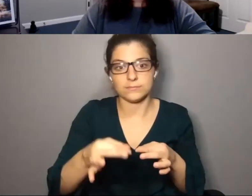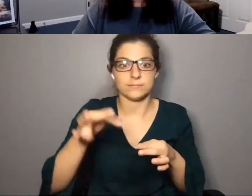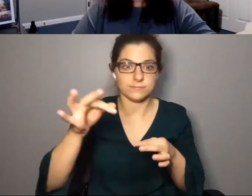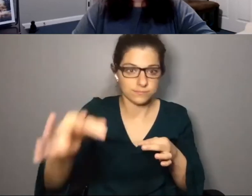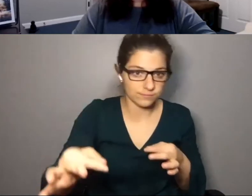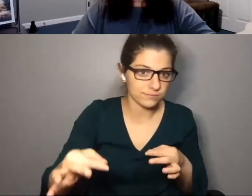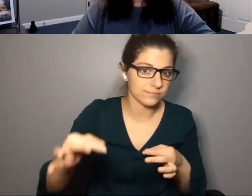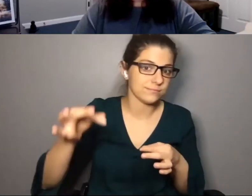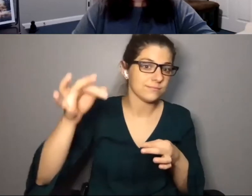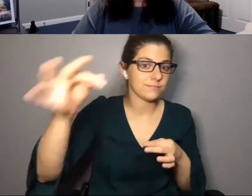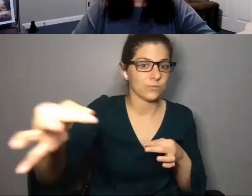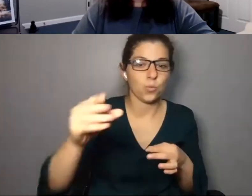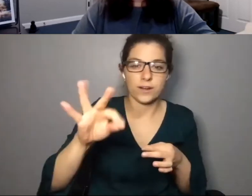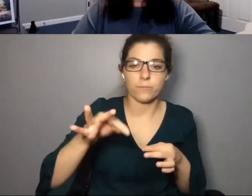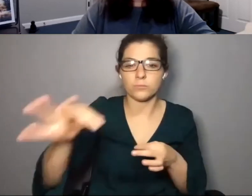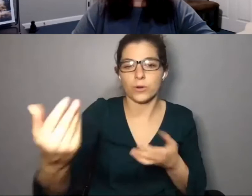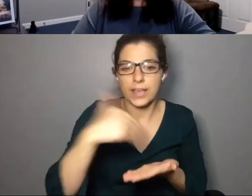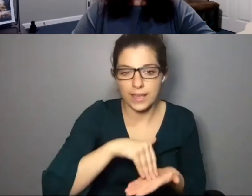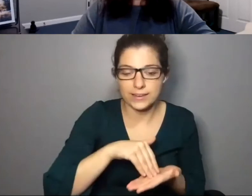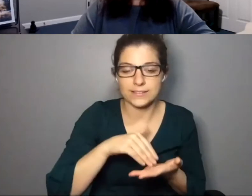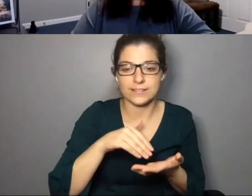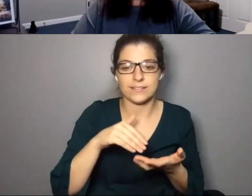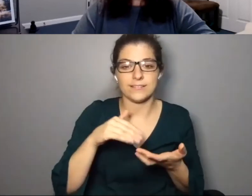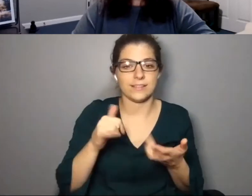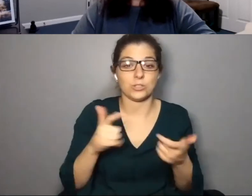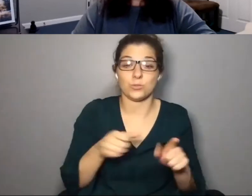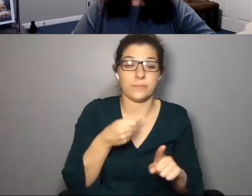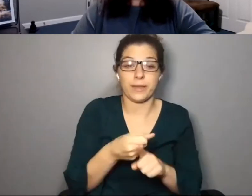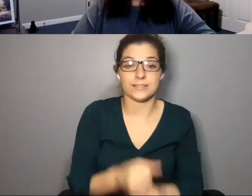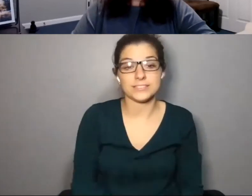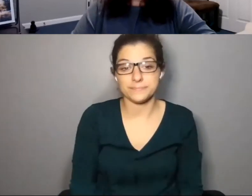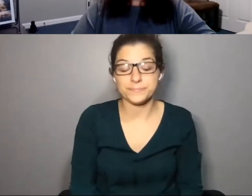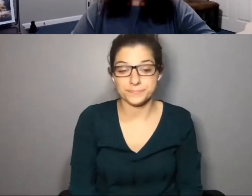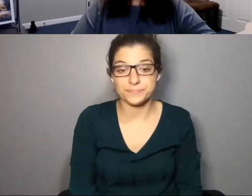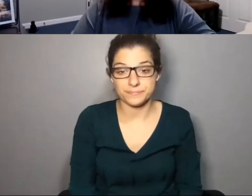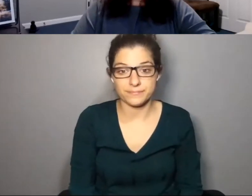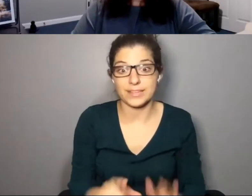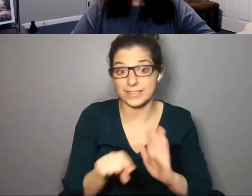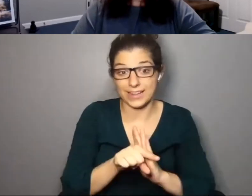. It becomes the ripple effect of, what if we have to postpone again? And